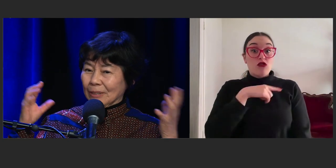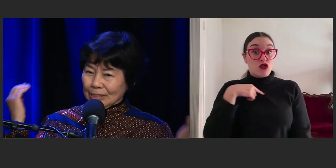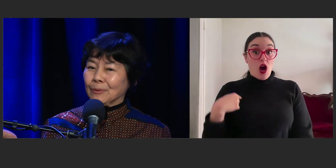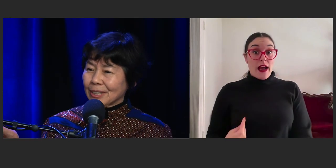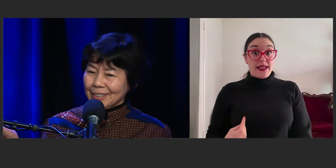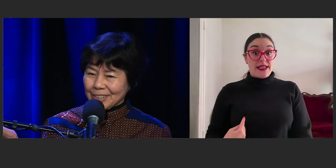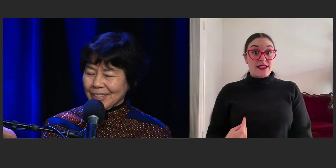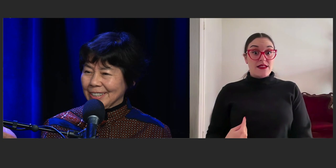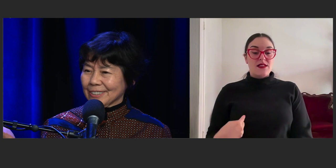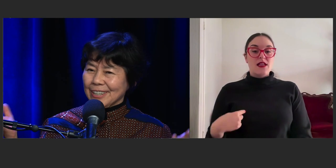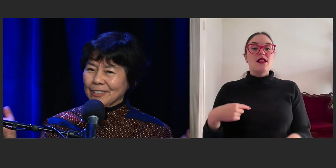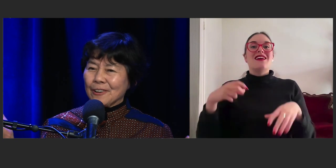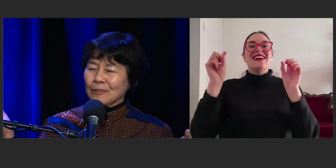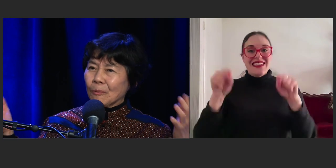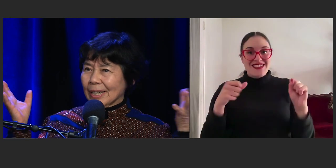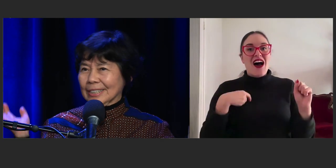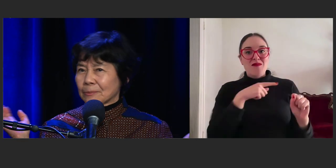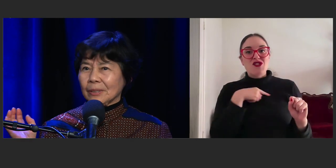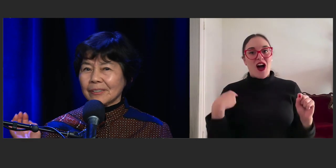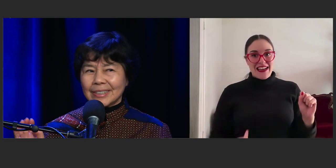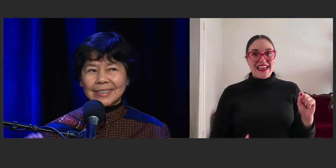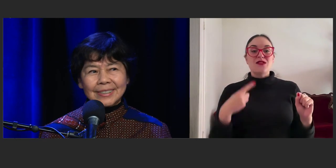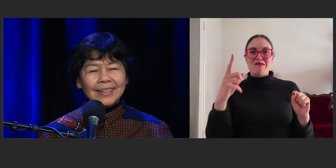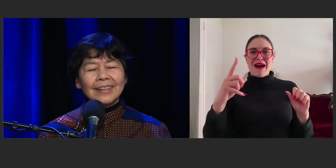but I was born in Australia so I know the white experience,